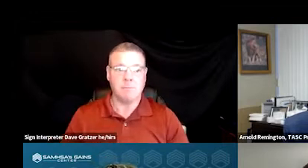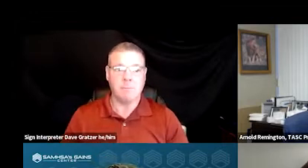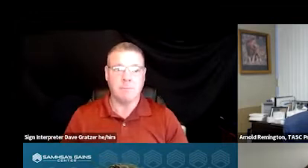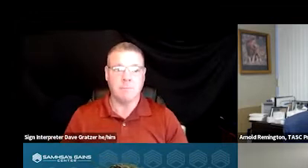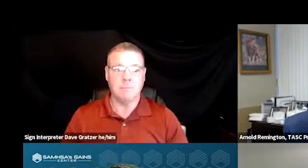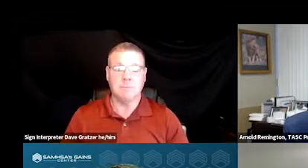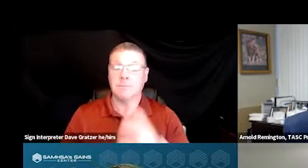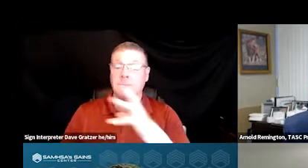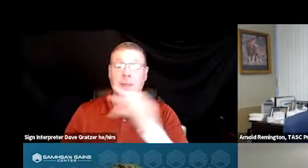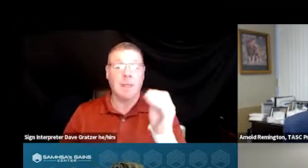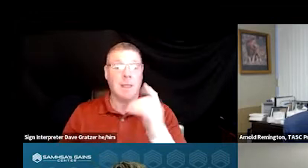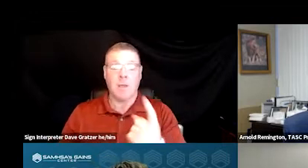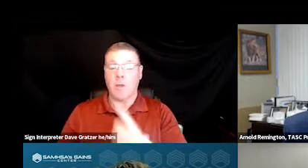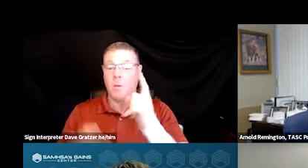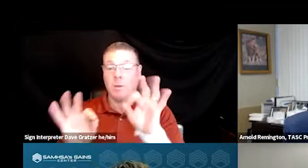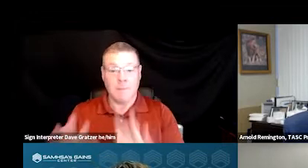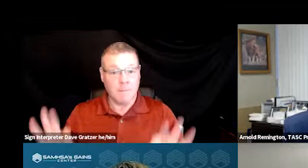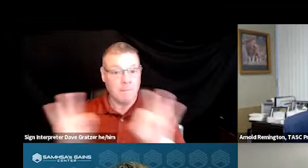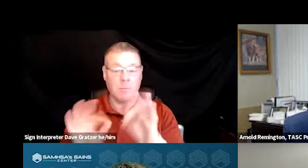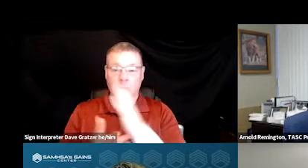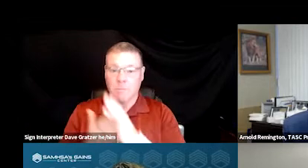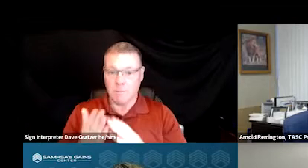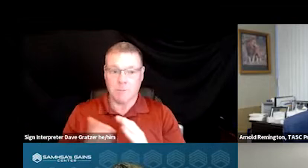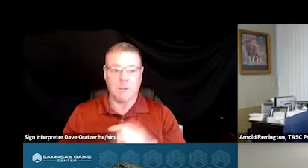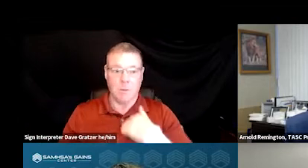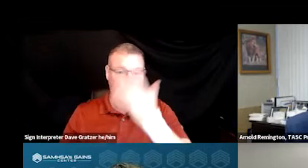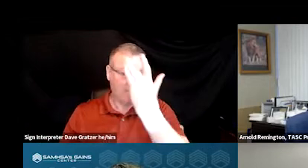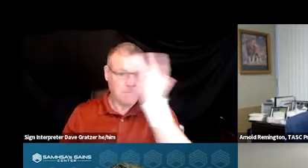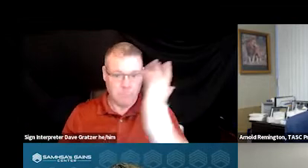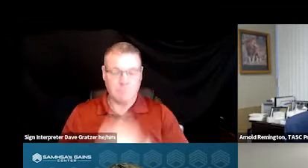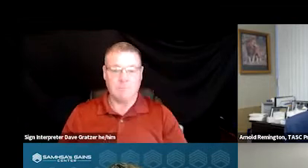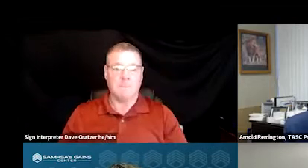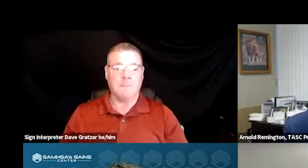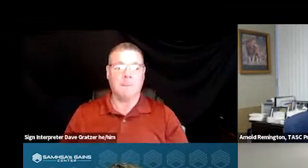And I always say this is an important fact that we forget sometimes in the behavioral health world,